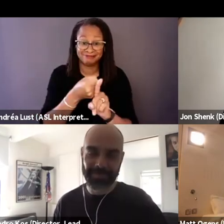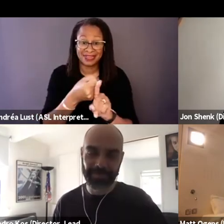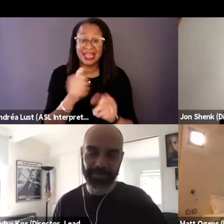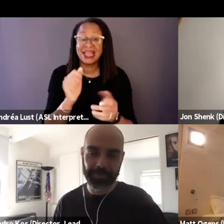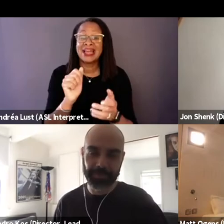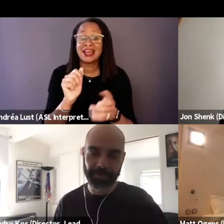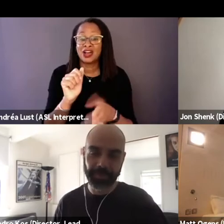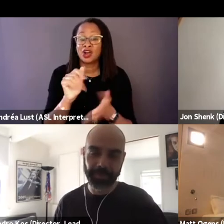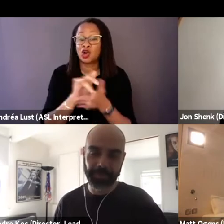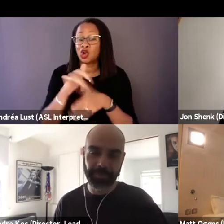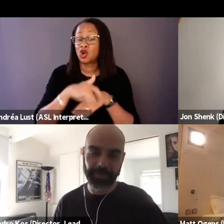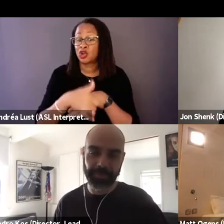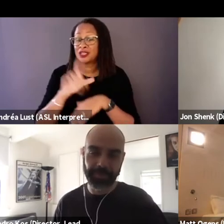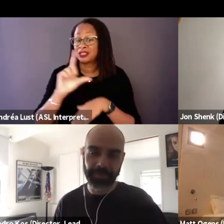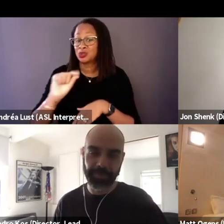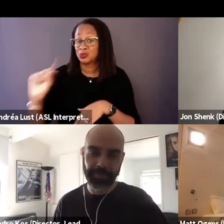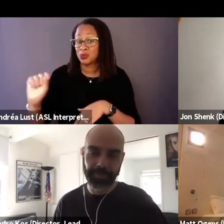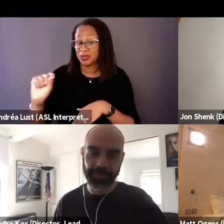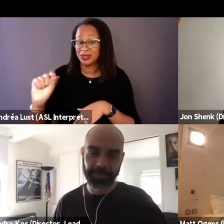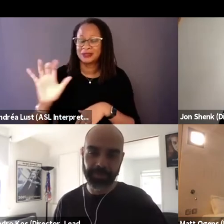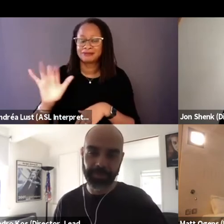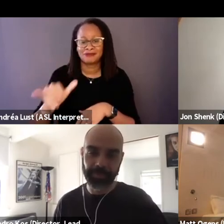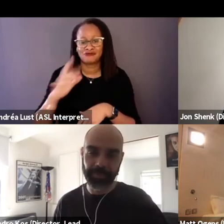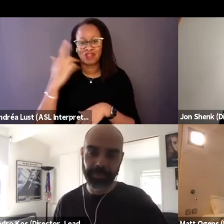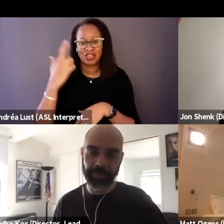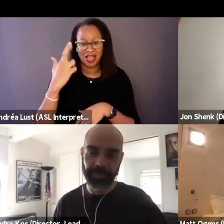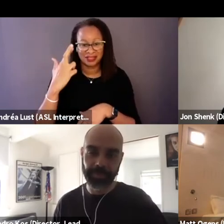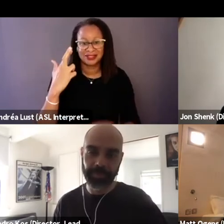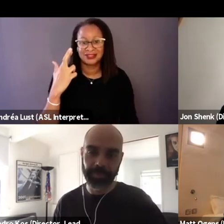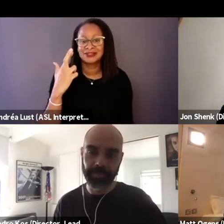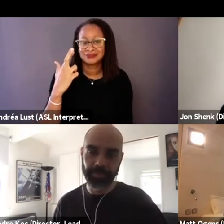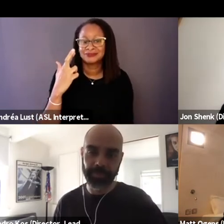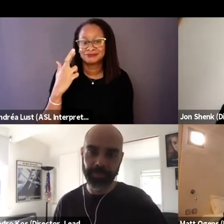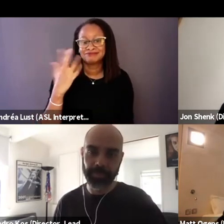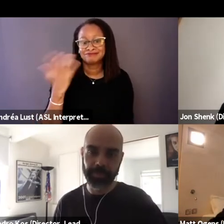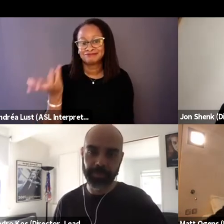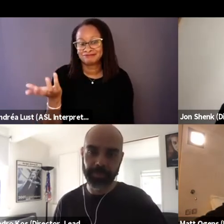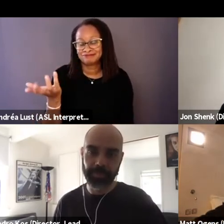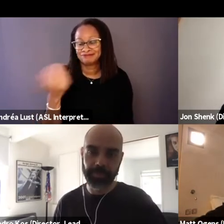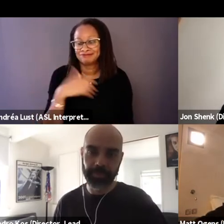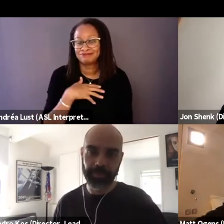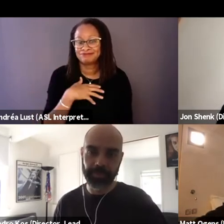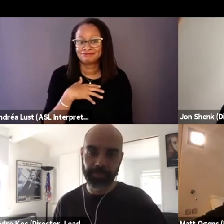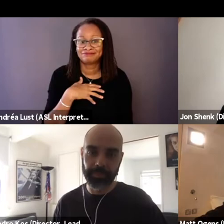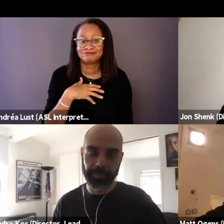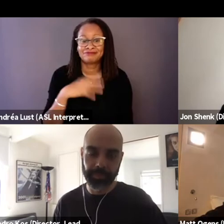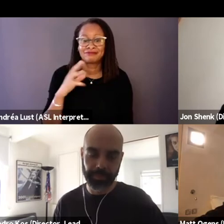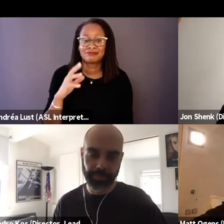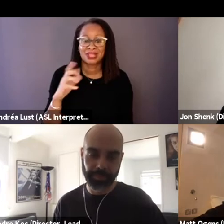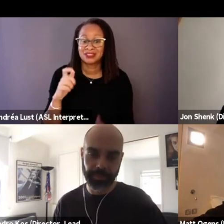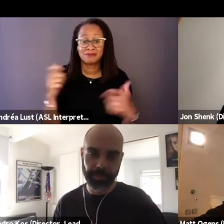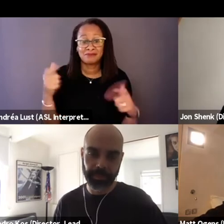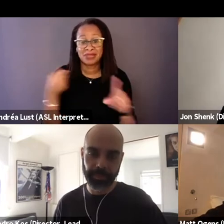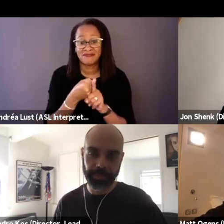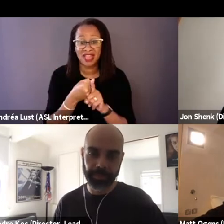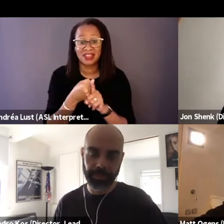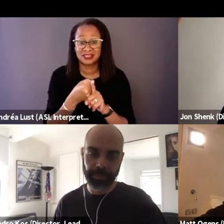And then we realized that was kind of a, it's a watershed event and obviously in world history now,